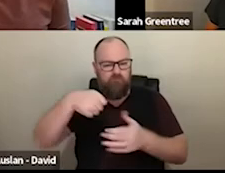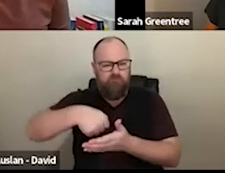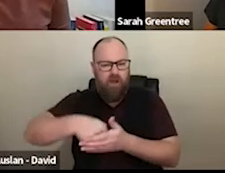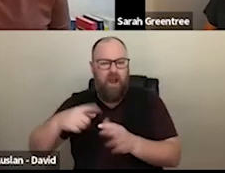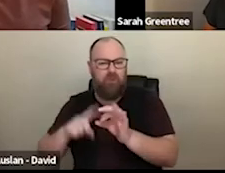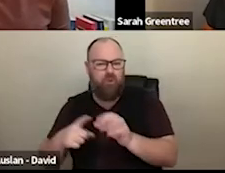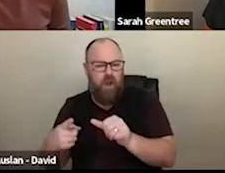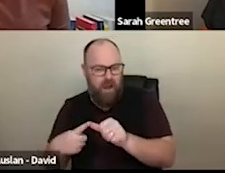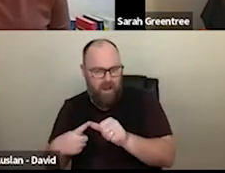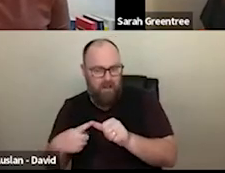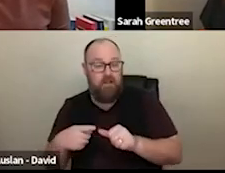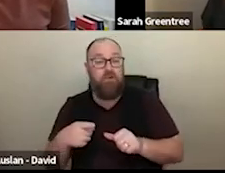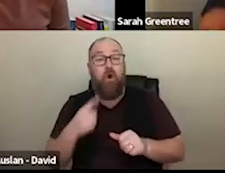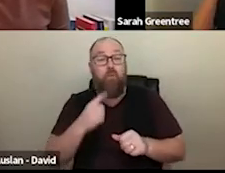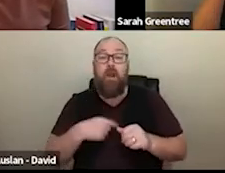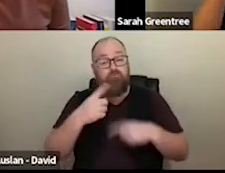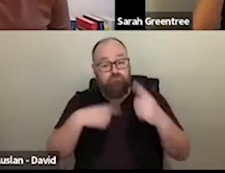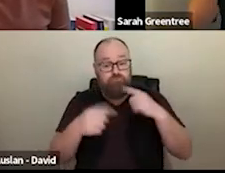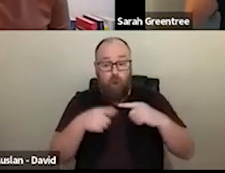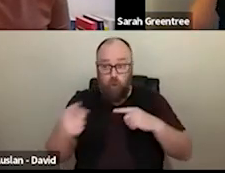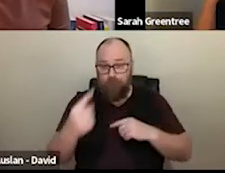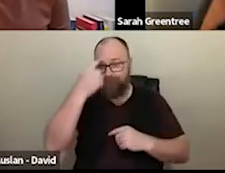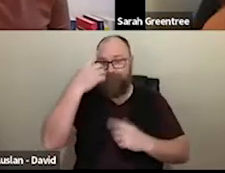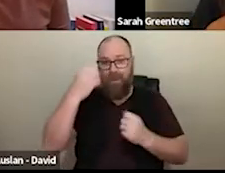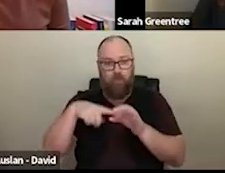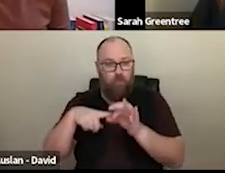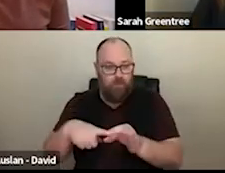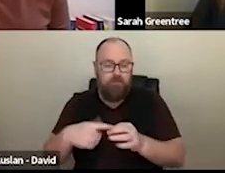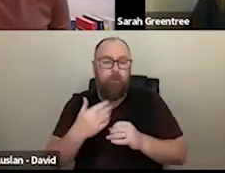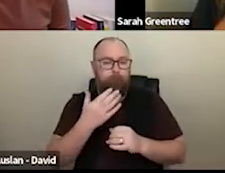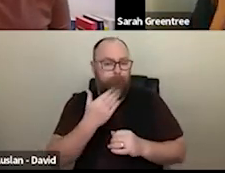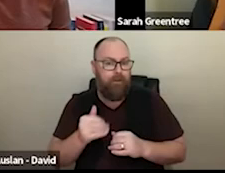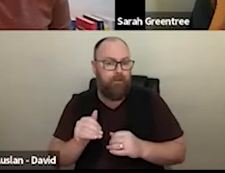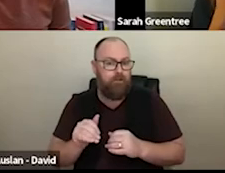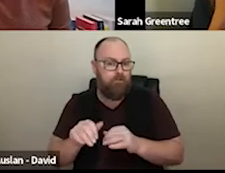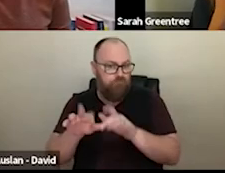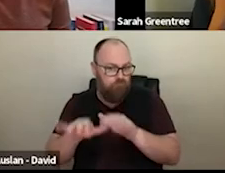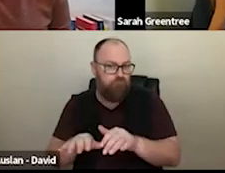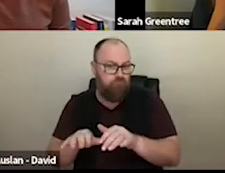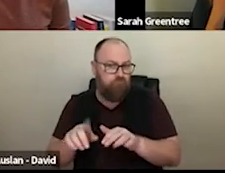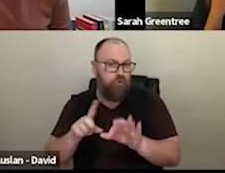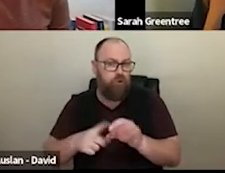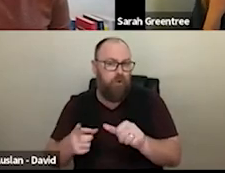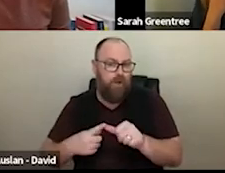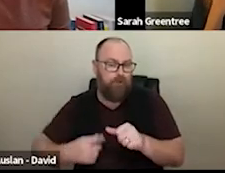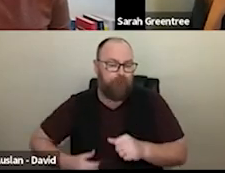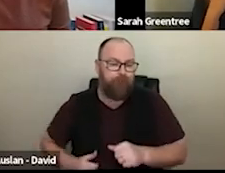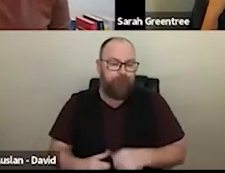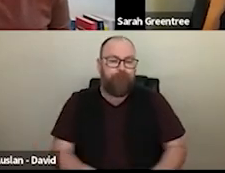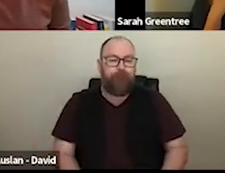So as we go through. If you've got questions, please do put them into the into the Q, and A. through, if you have questions, please put